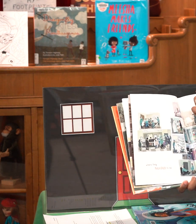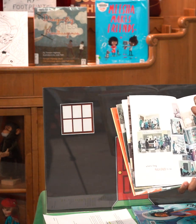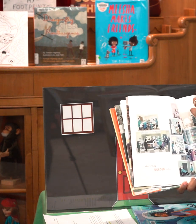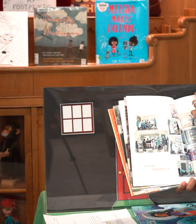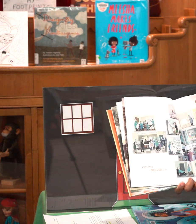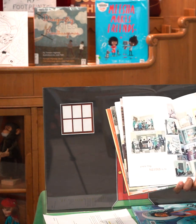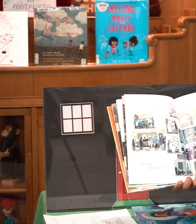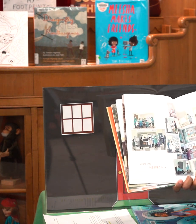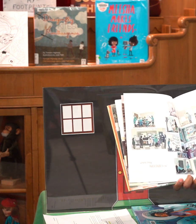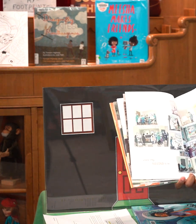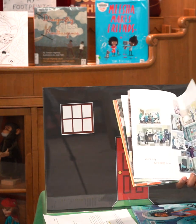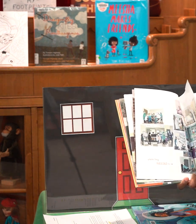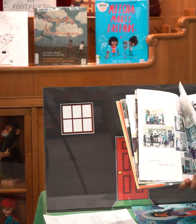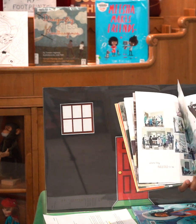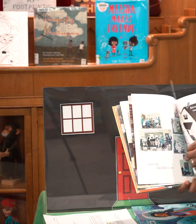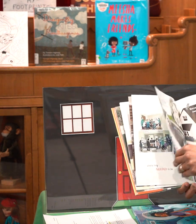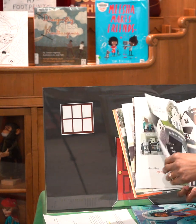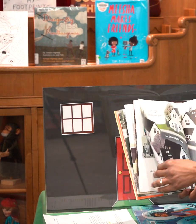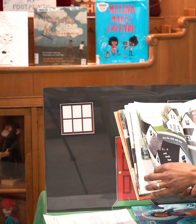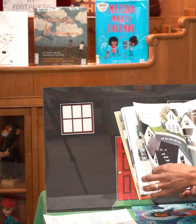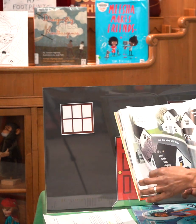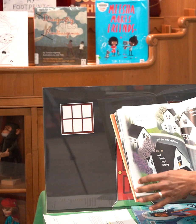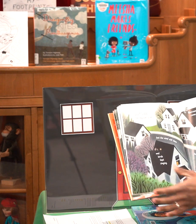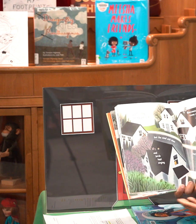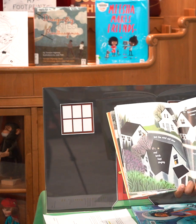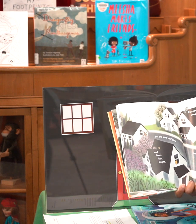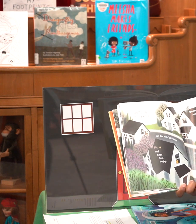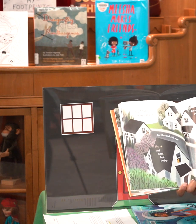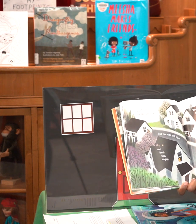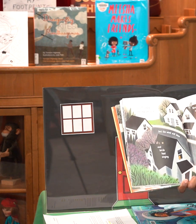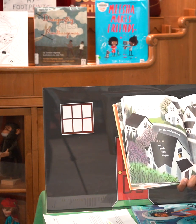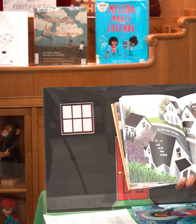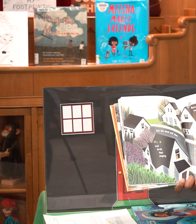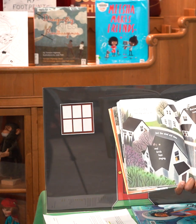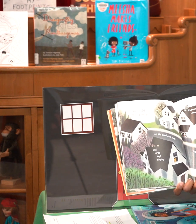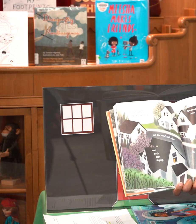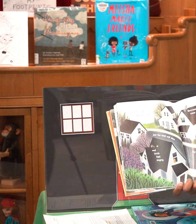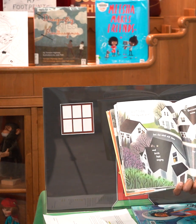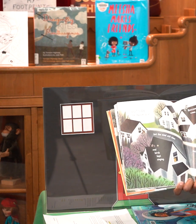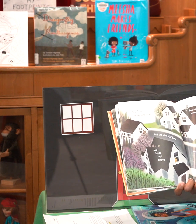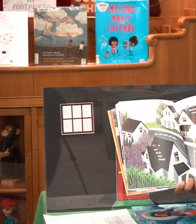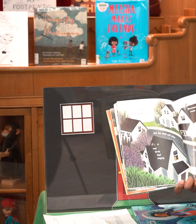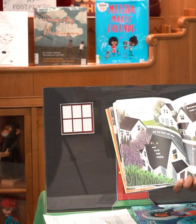the healthcare providers and all the people helping people outside the sky was quiet but